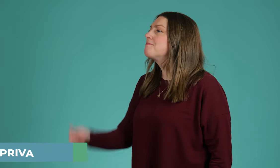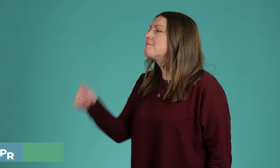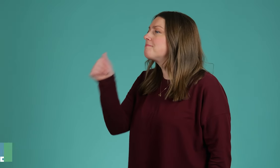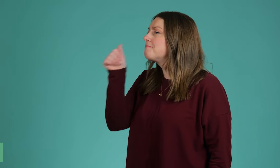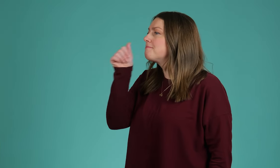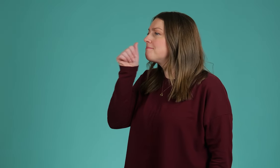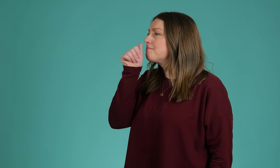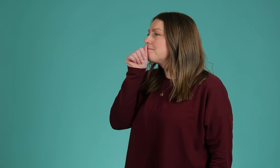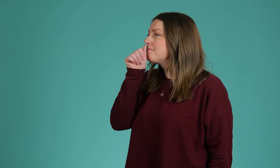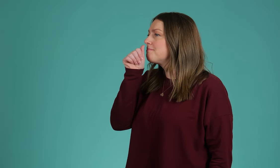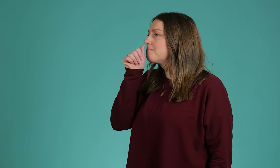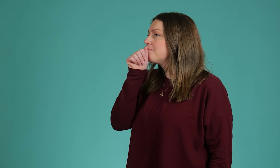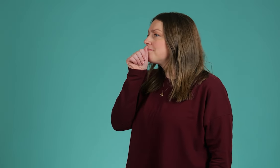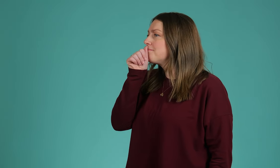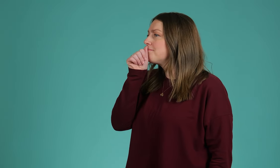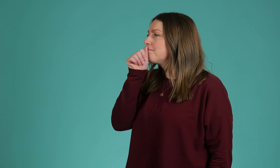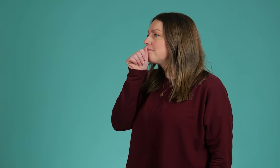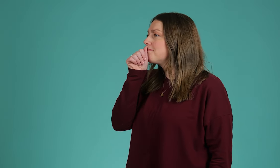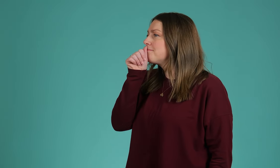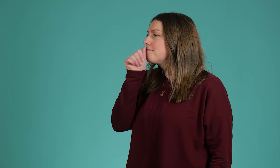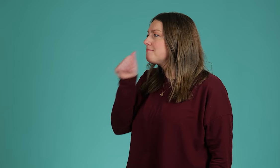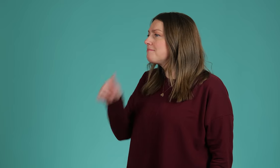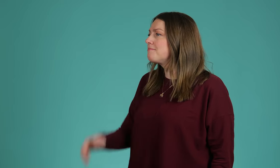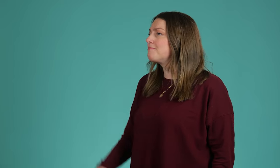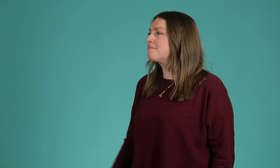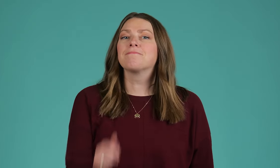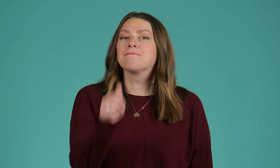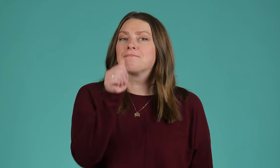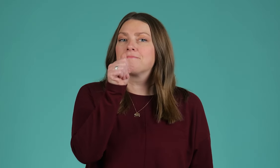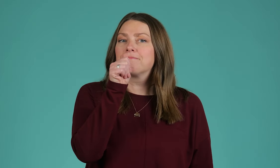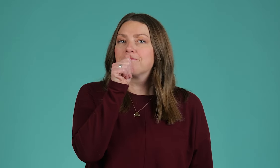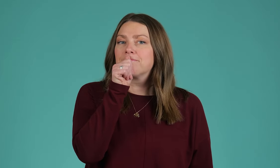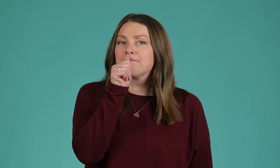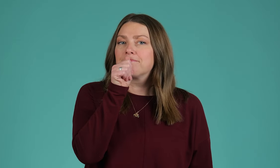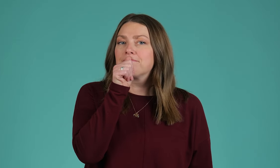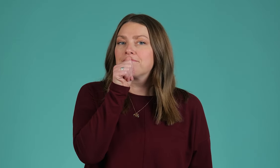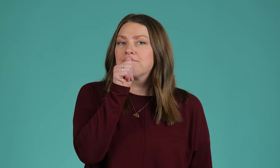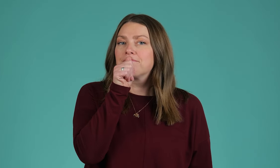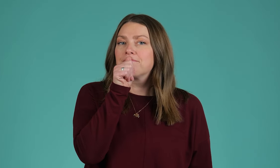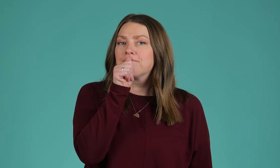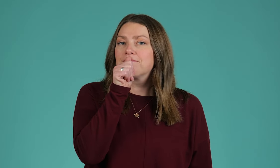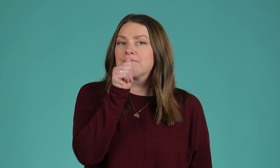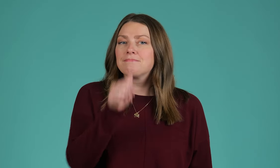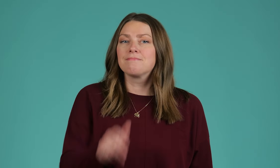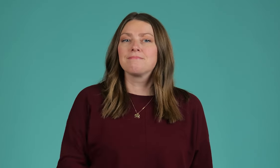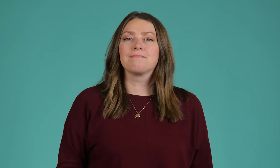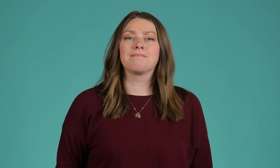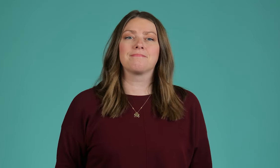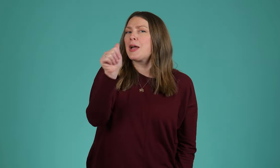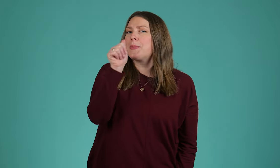You have an A-shaped hand coming up to your mouth like you're keeping quiet about something,